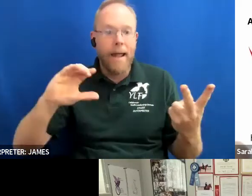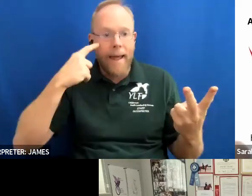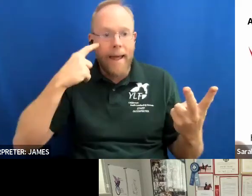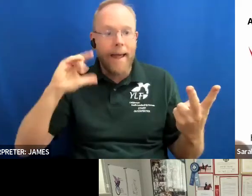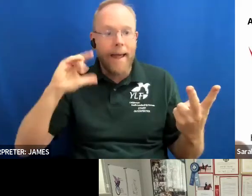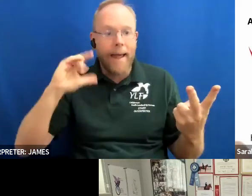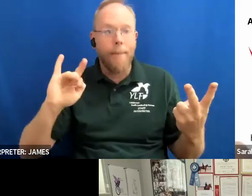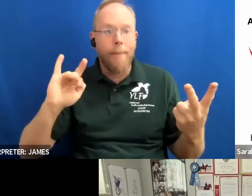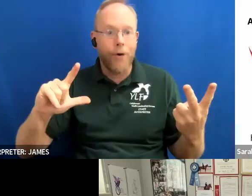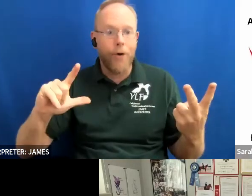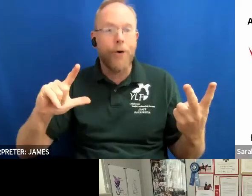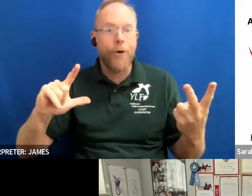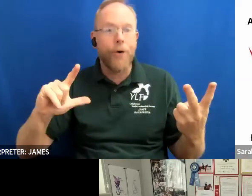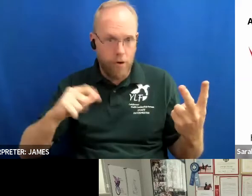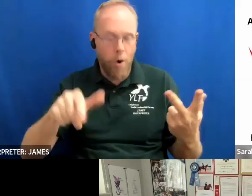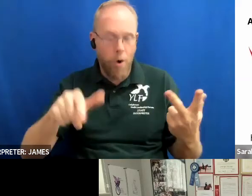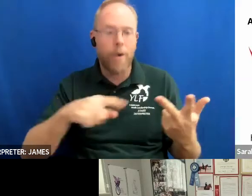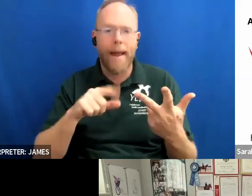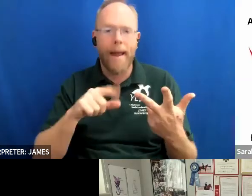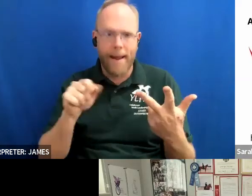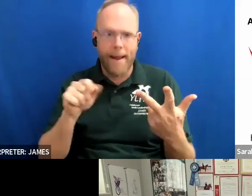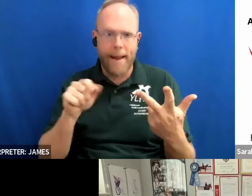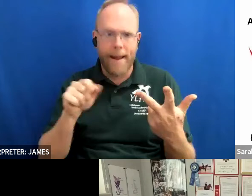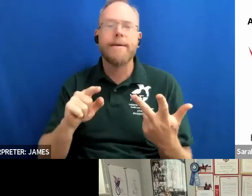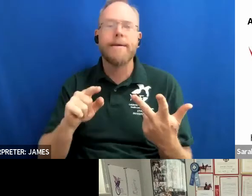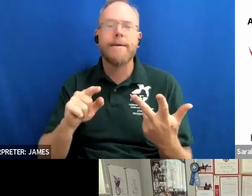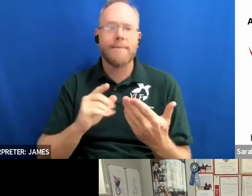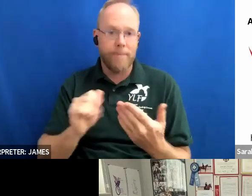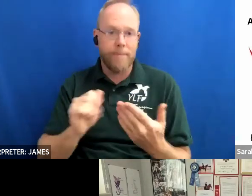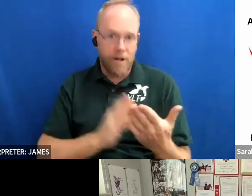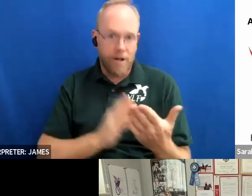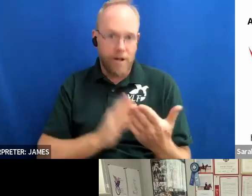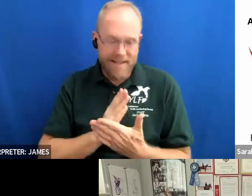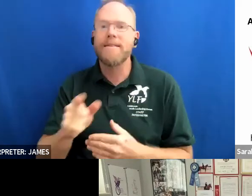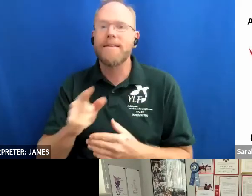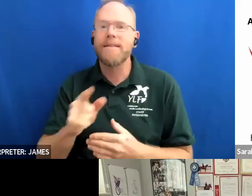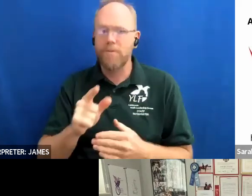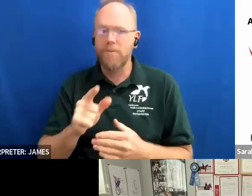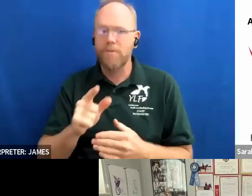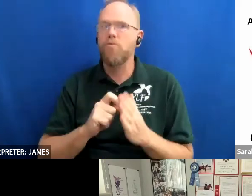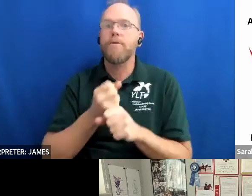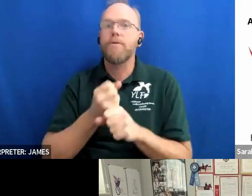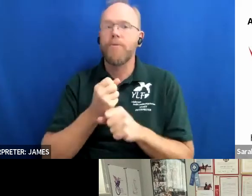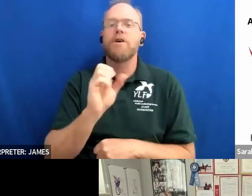this book was recognized in 2021 as a schneider family book award honor for the children's